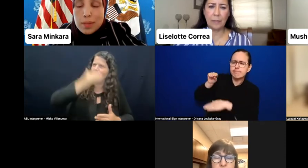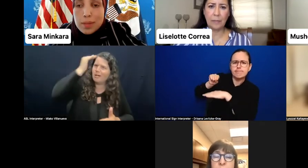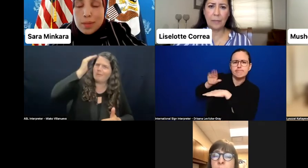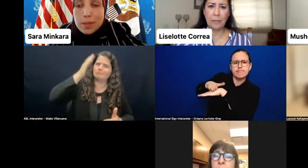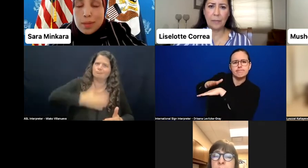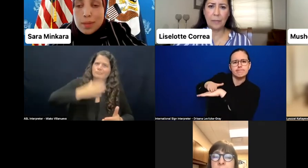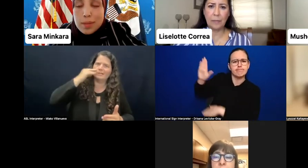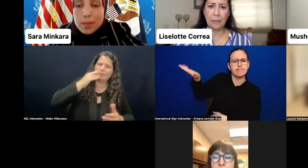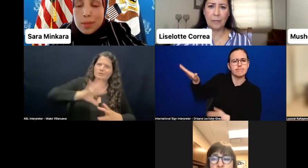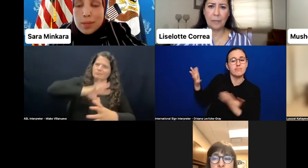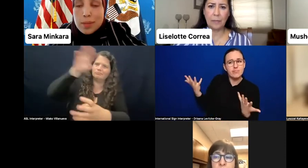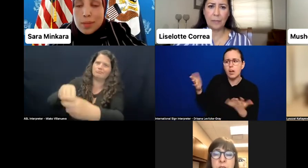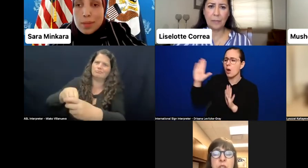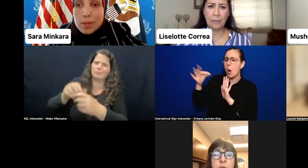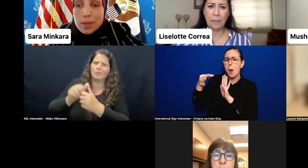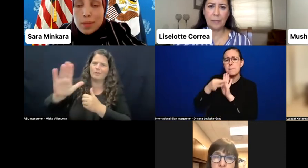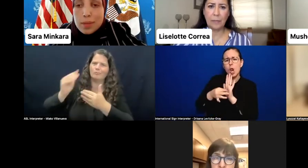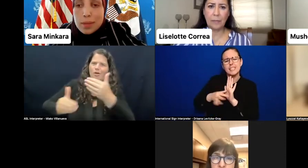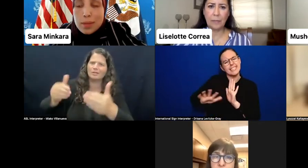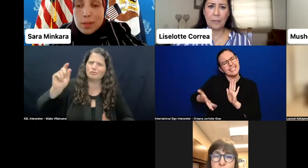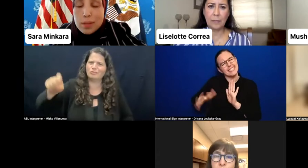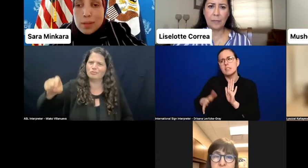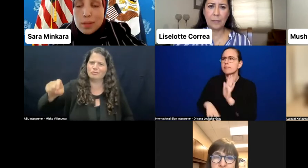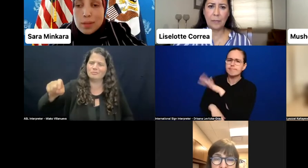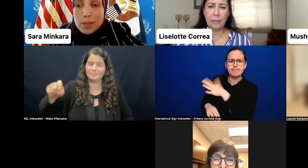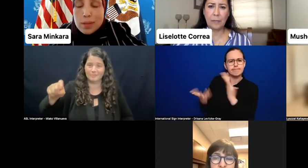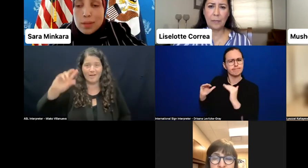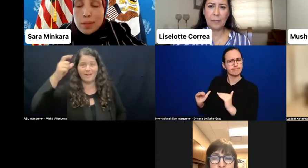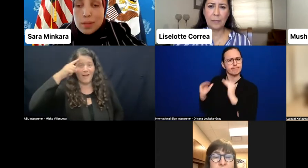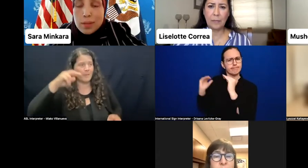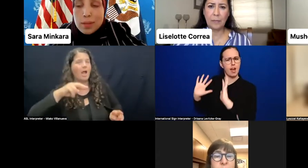Governance and disability rights are strengthened by the actions of leaders like you